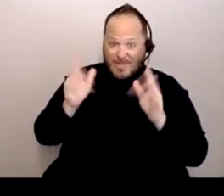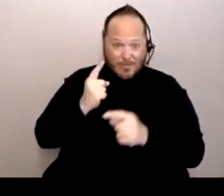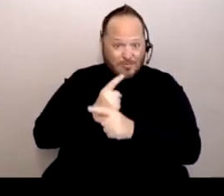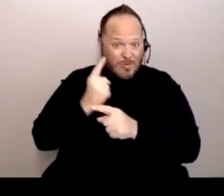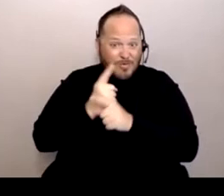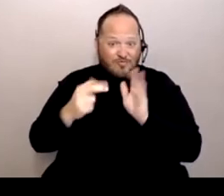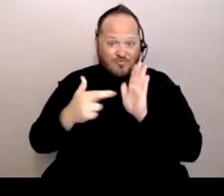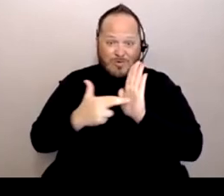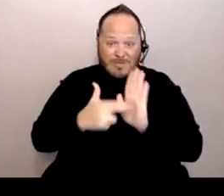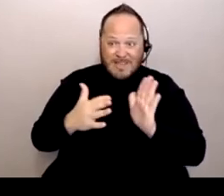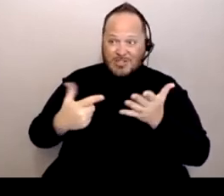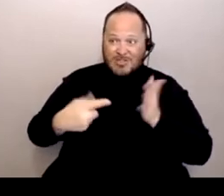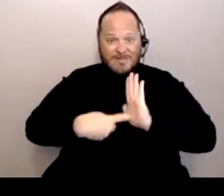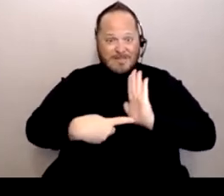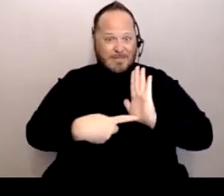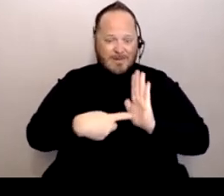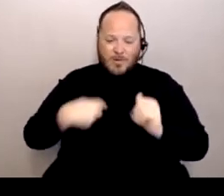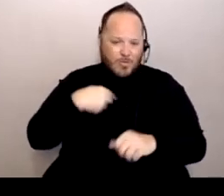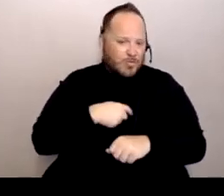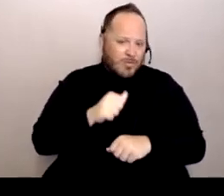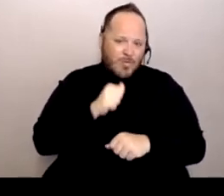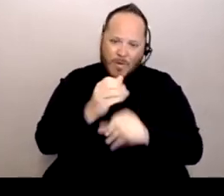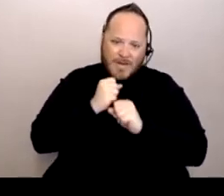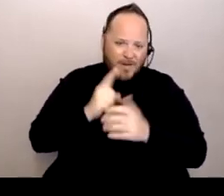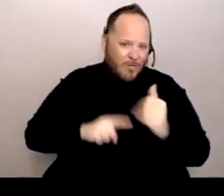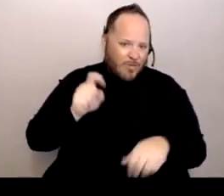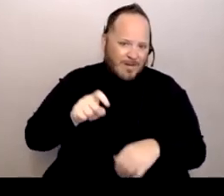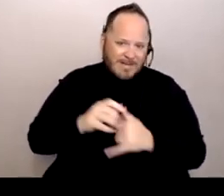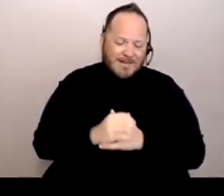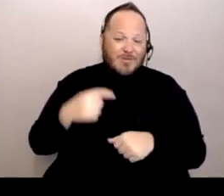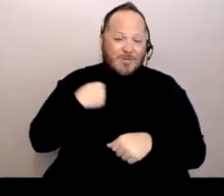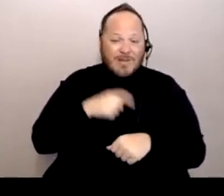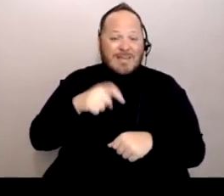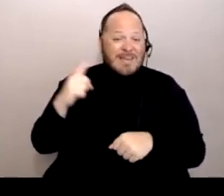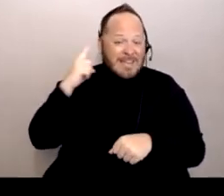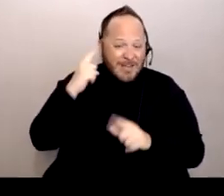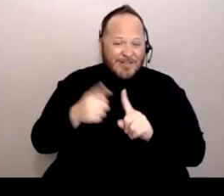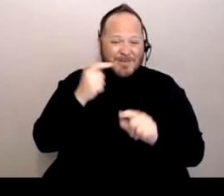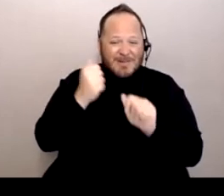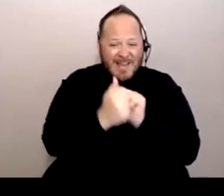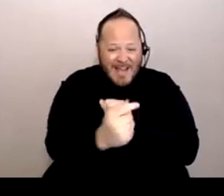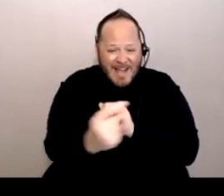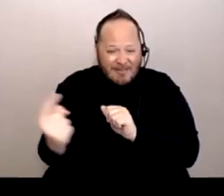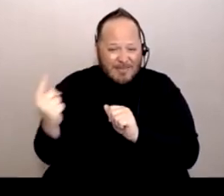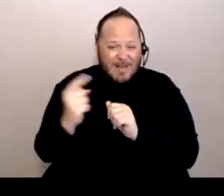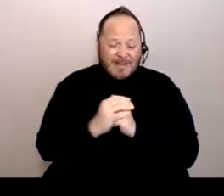we are not gonna get what we need. But we need to hear from everybody. Right now I'm getting a lot of information